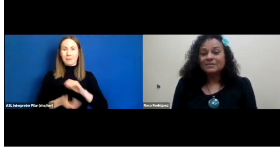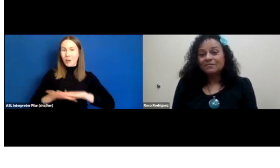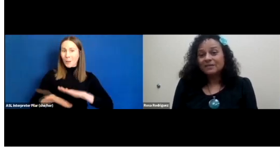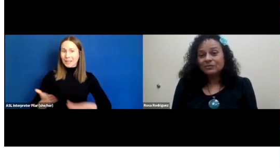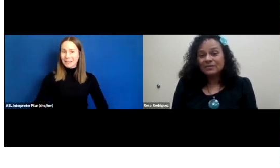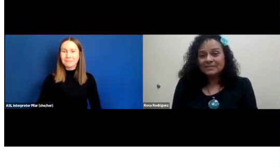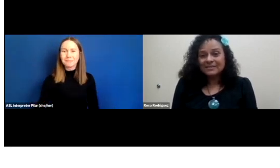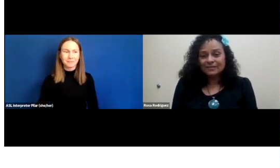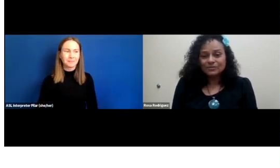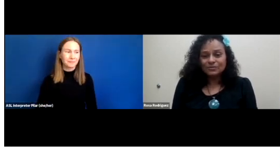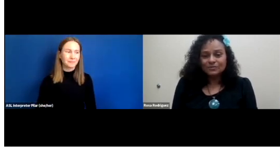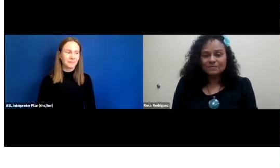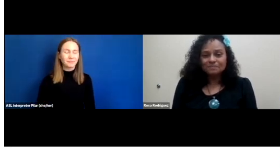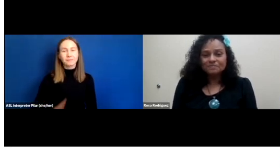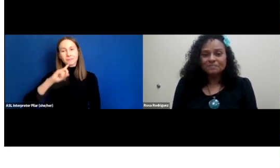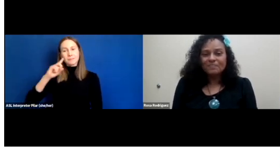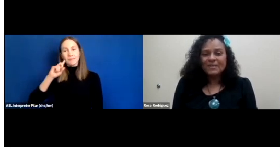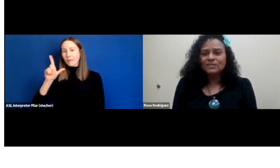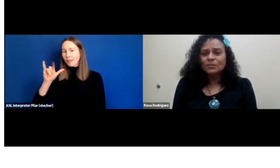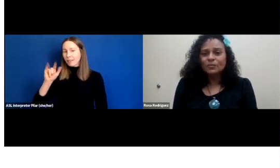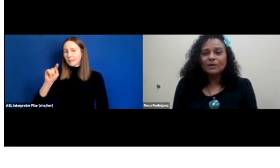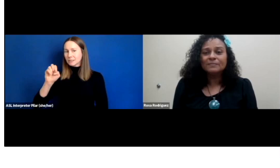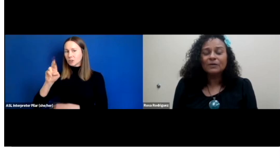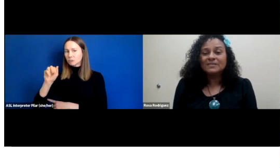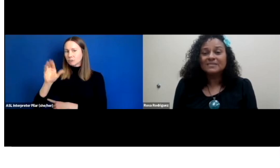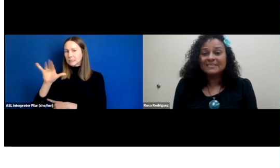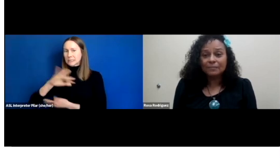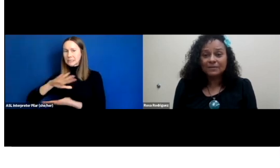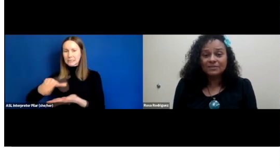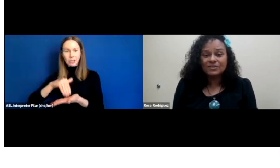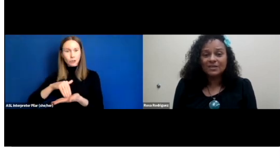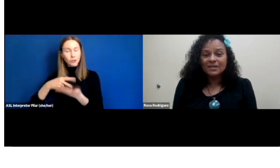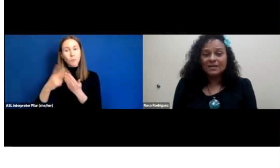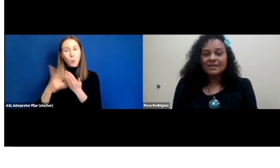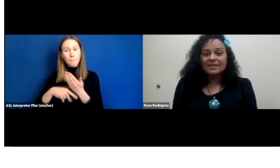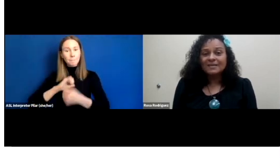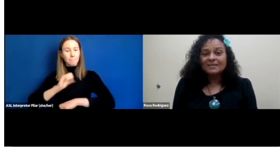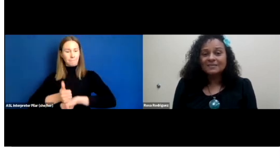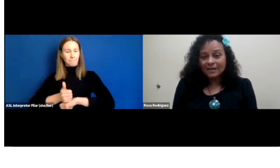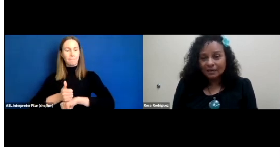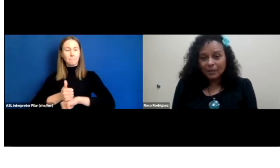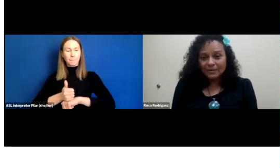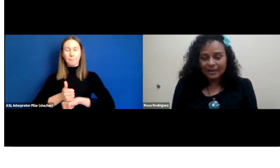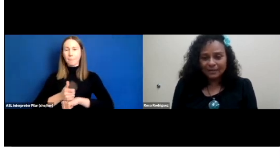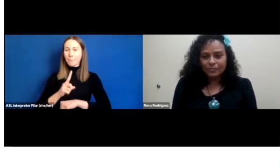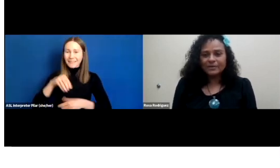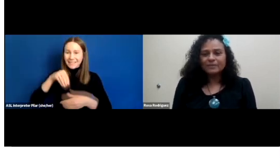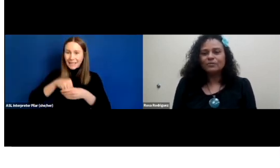The Deaf Literacy Center is a program that was established inside of the Public Library